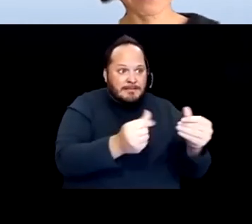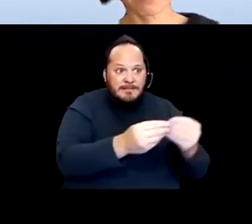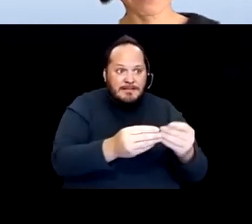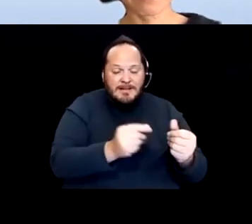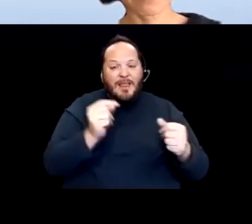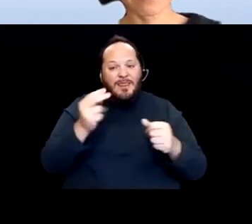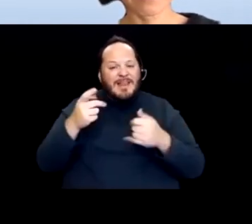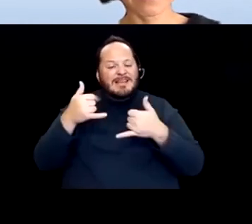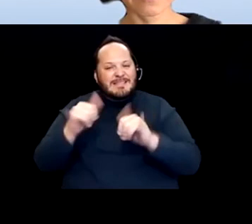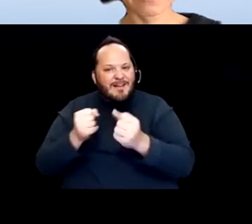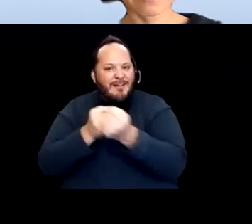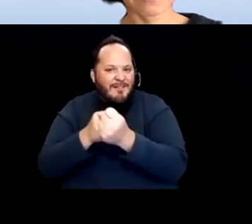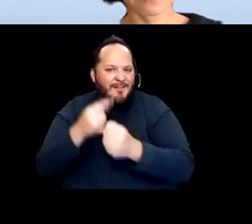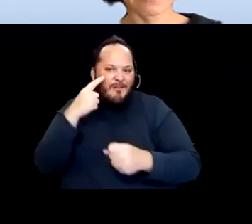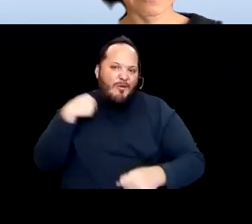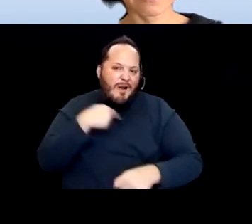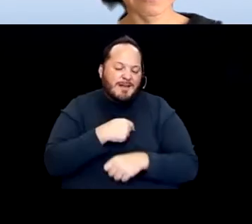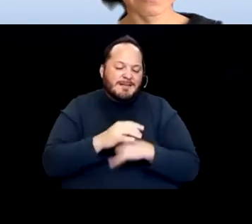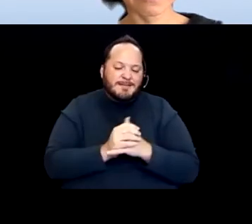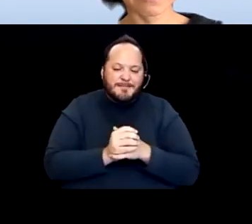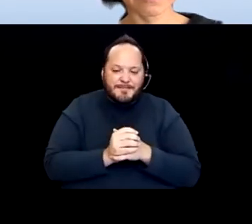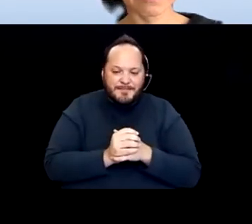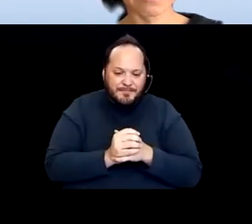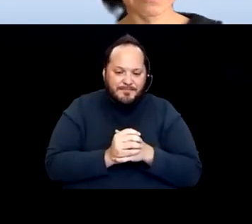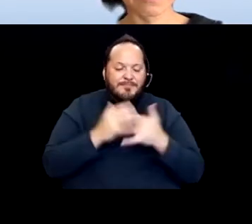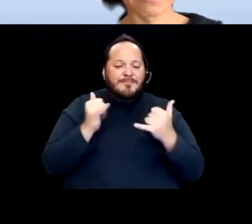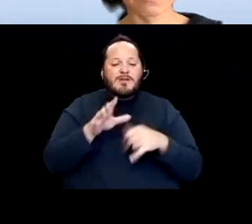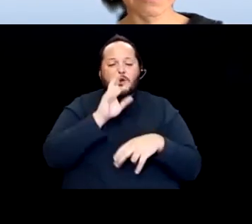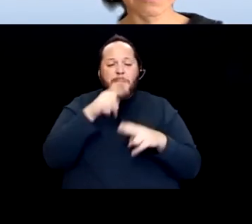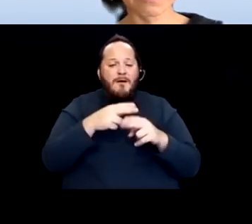You know, on the question of kind of what kind of federal leadership do we deserve.